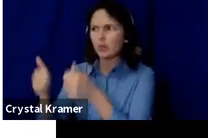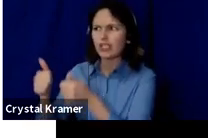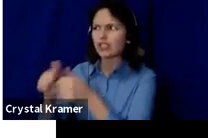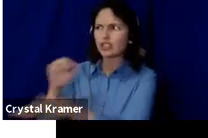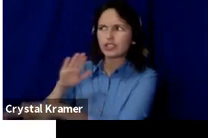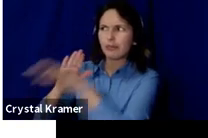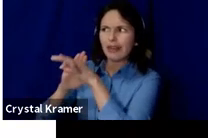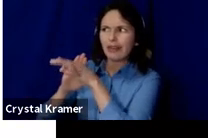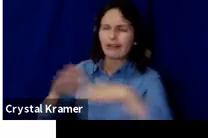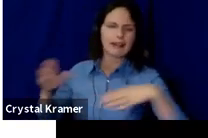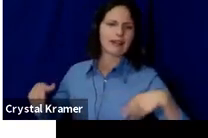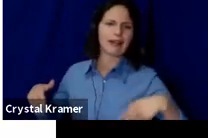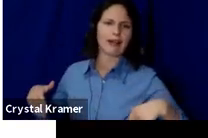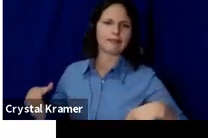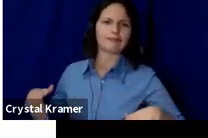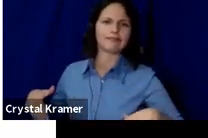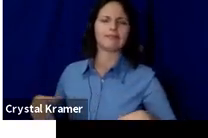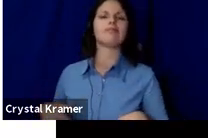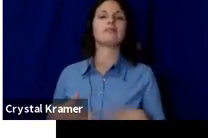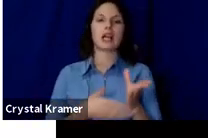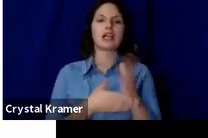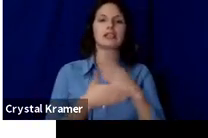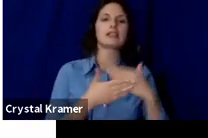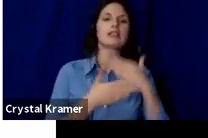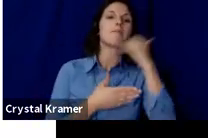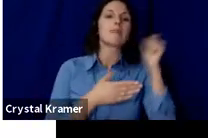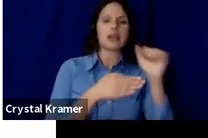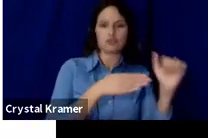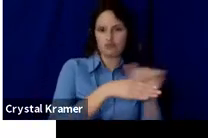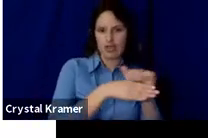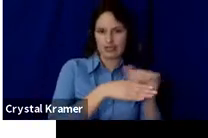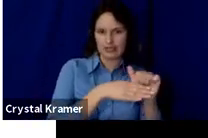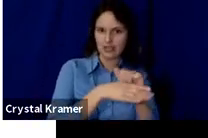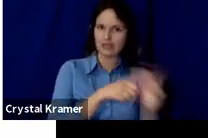There are some best practices that work regardless of platform that can help you prepare for